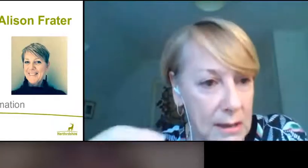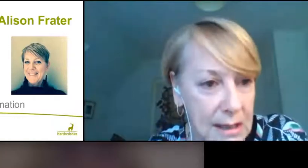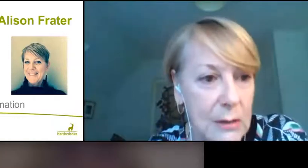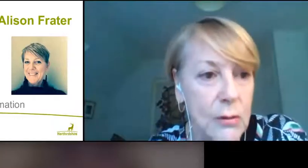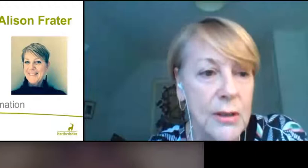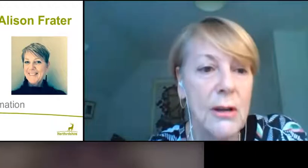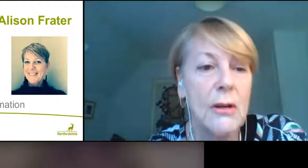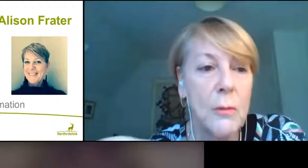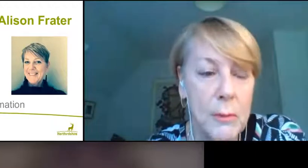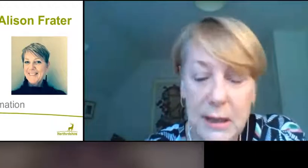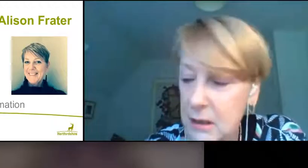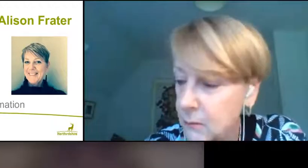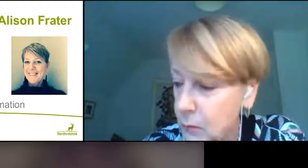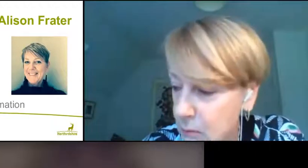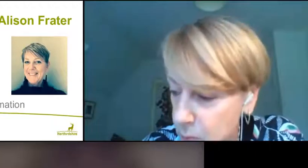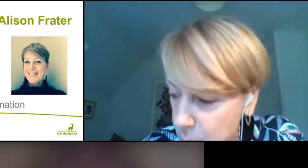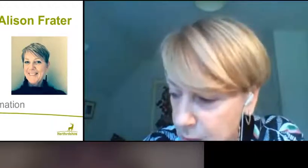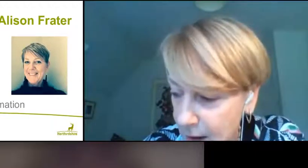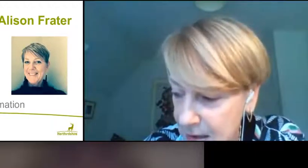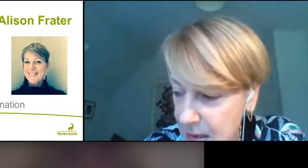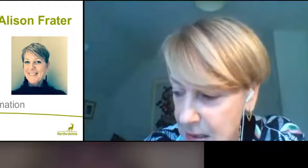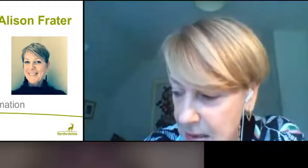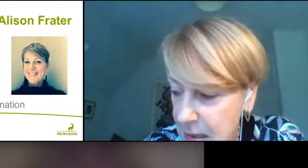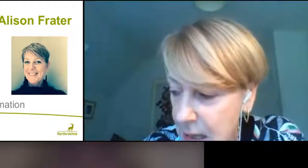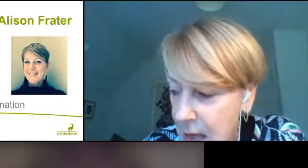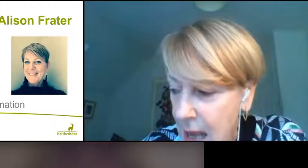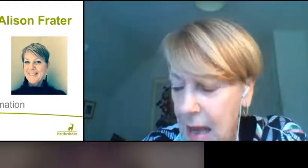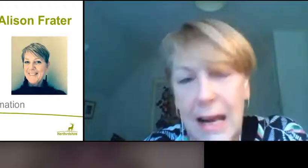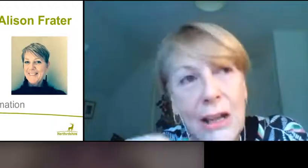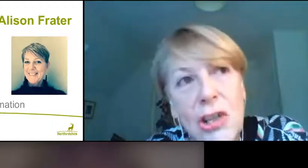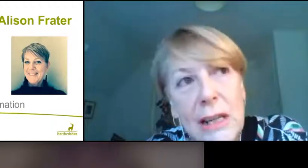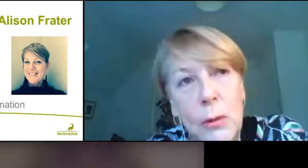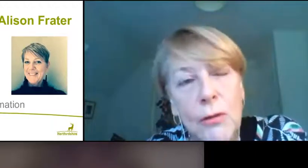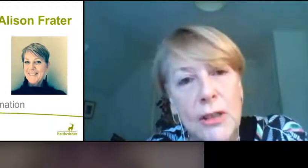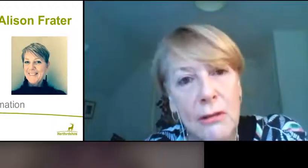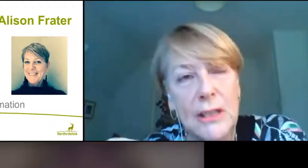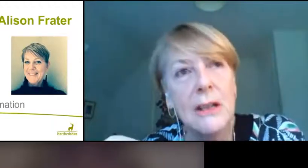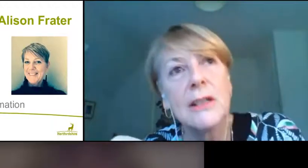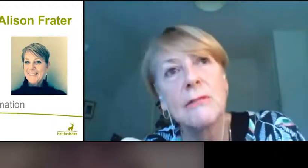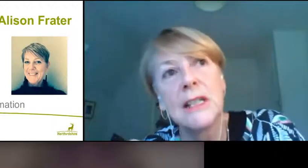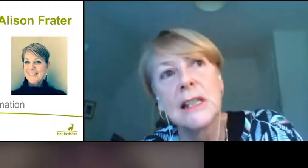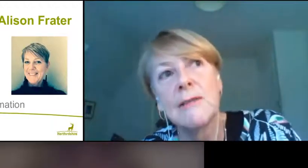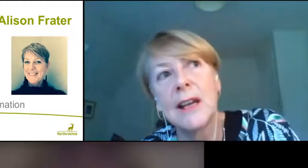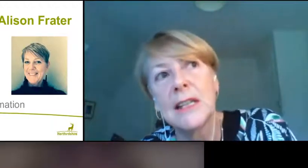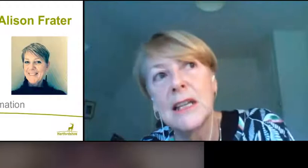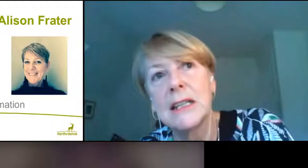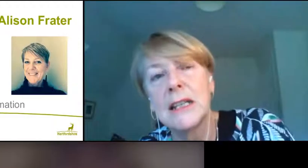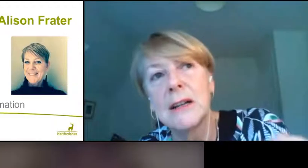understand what's going on, we begin to vaccinate. Actually, we've also started recently vaccinating